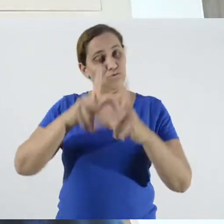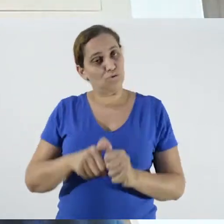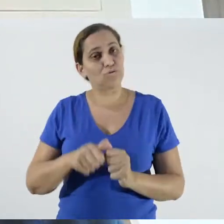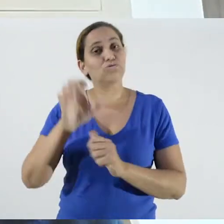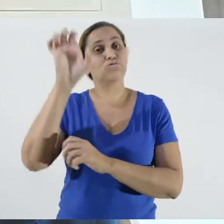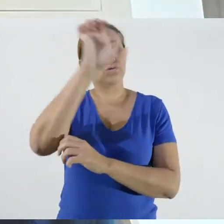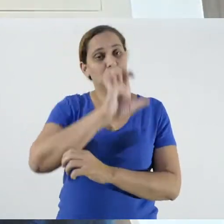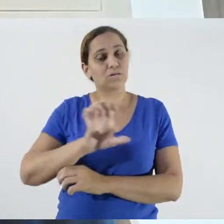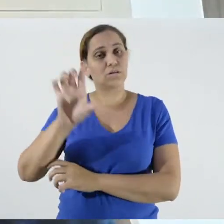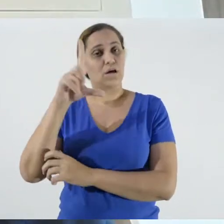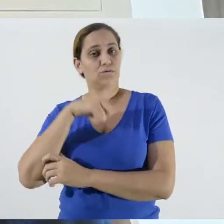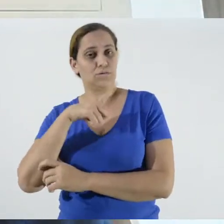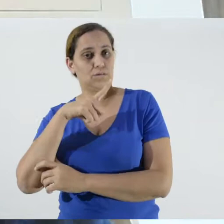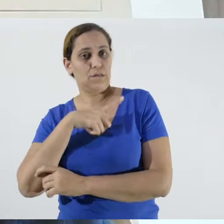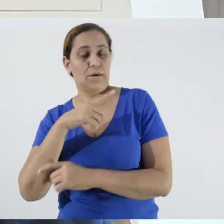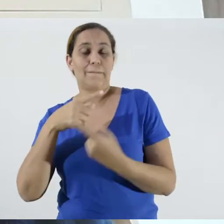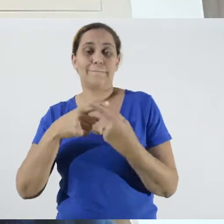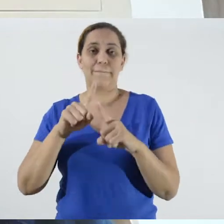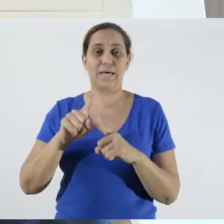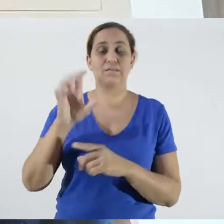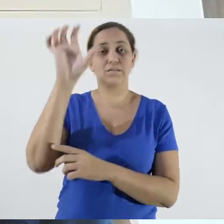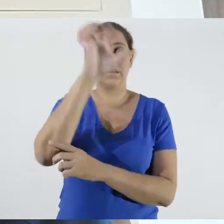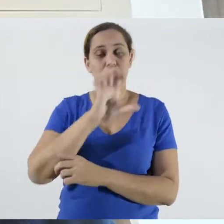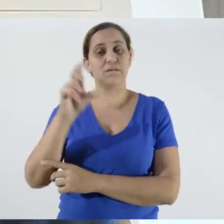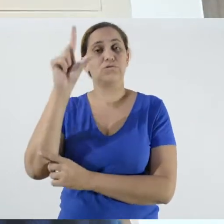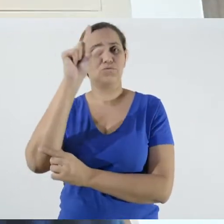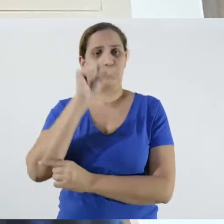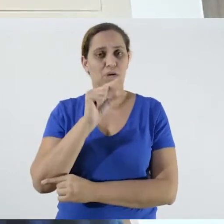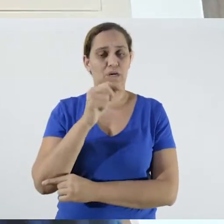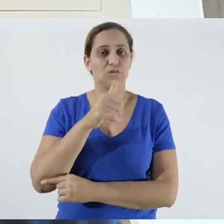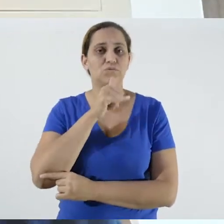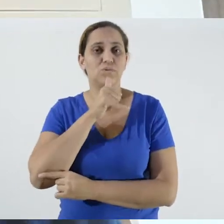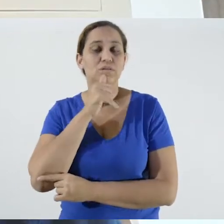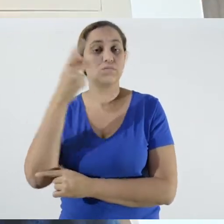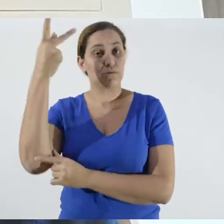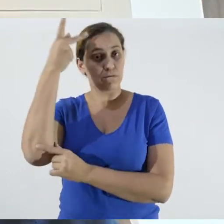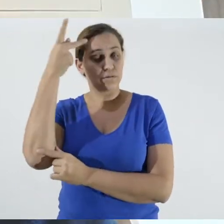they have less, like São Paulo, and there are states that have more.